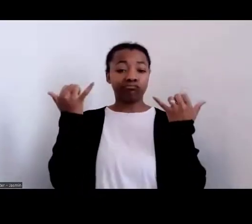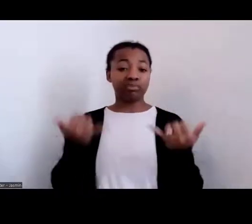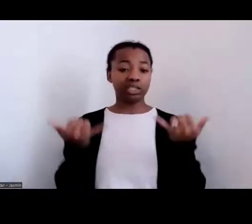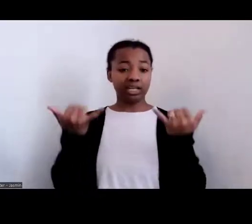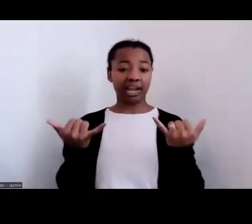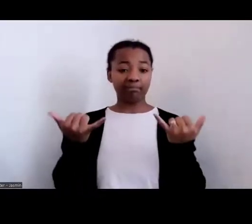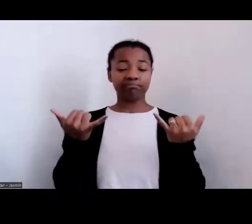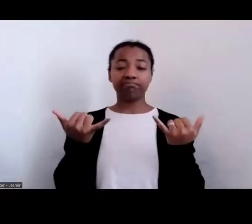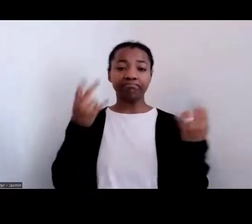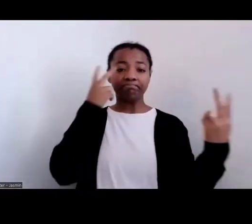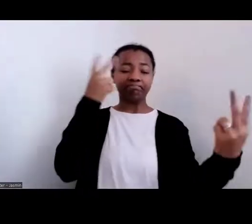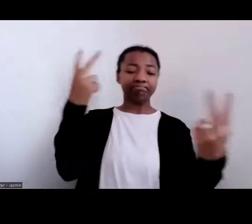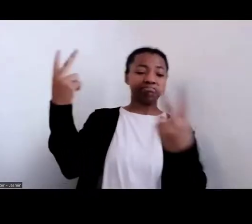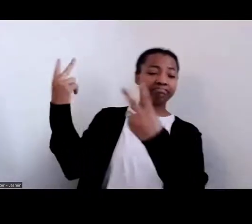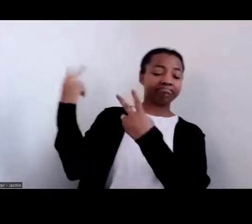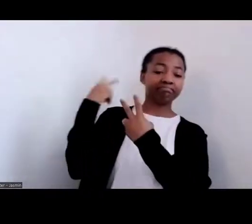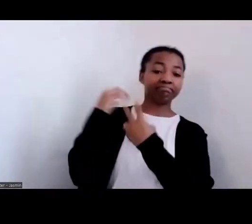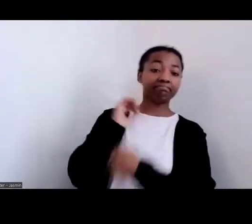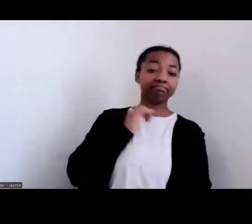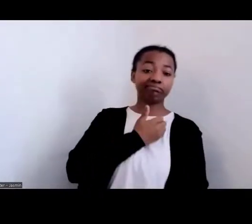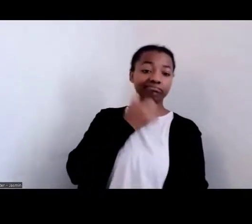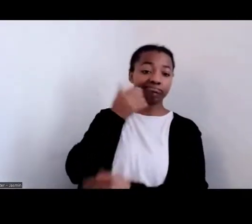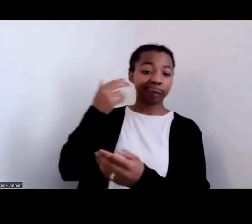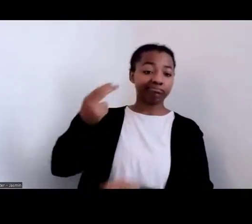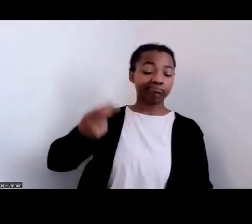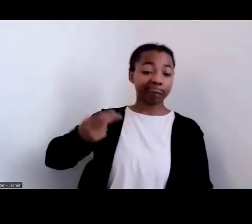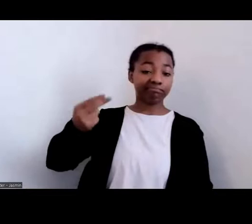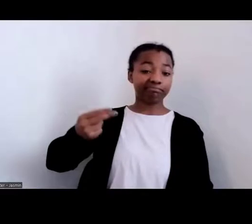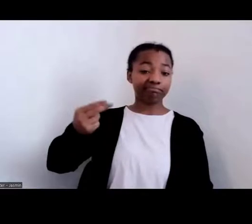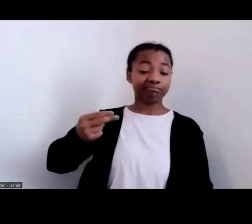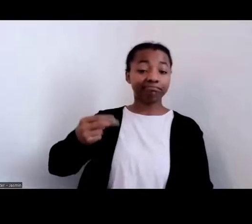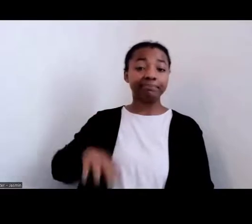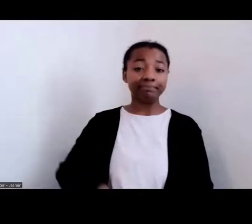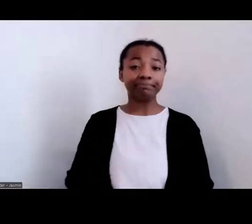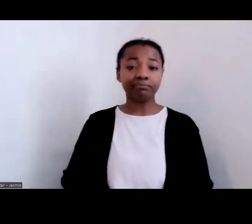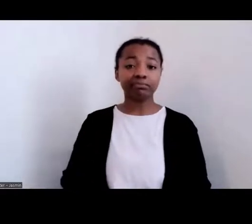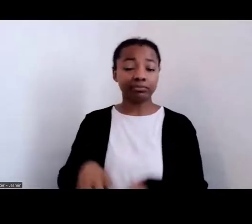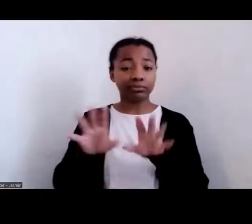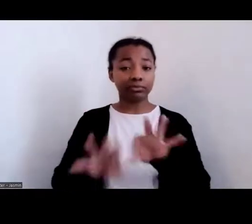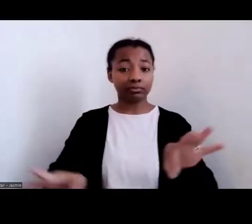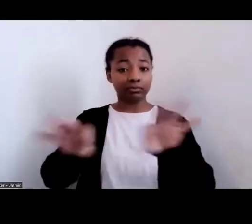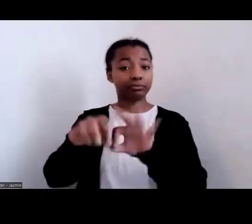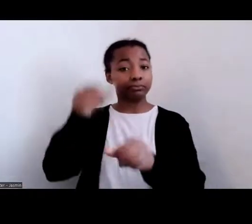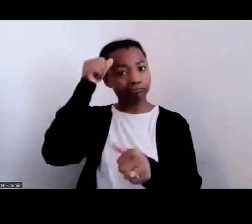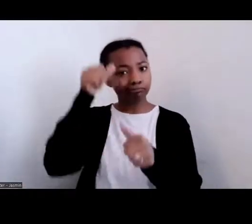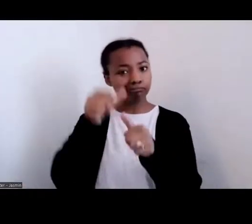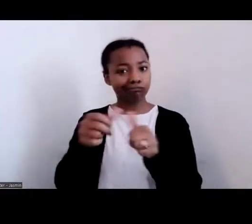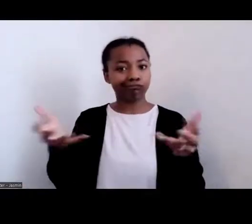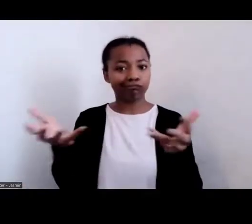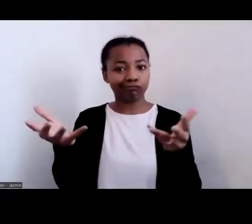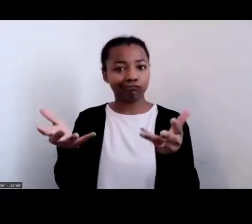know, part of what I do in my new work is take on this notion of gardening.